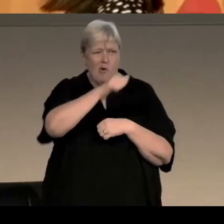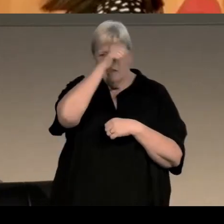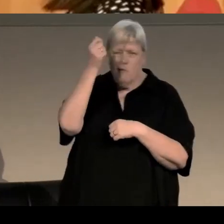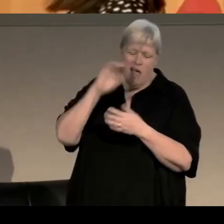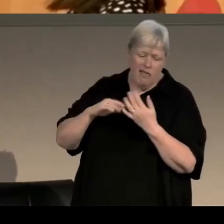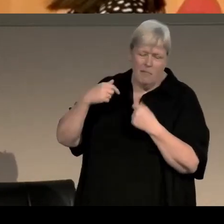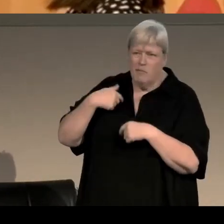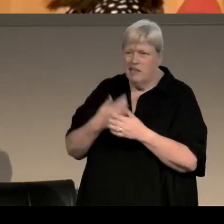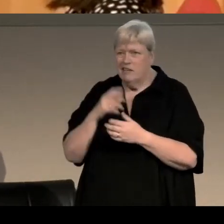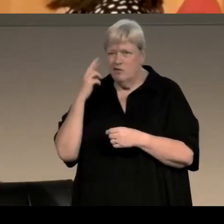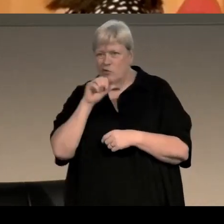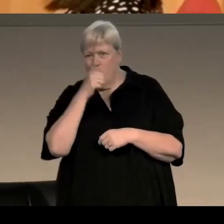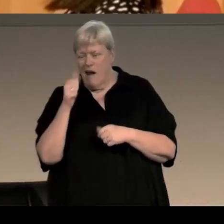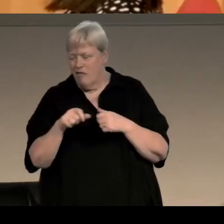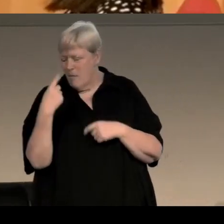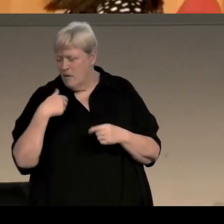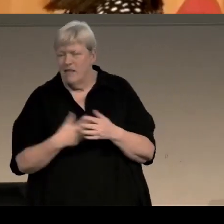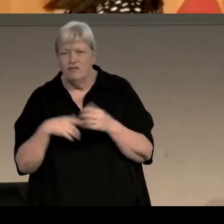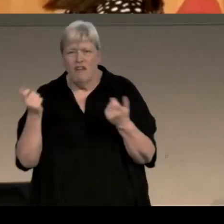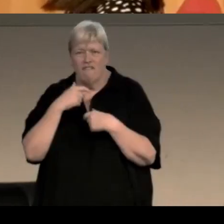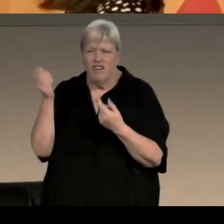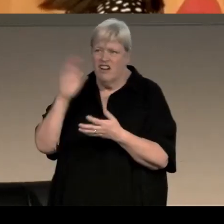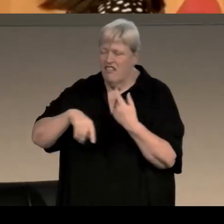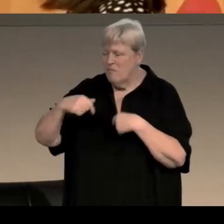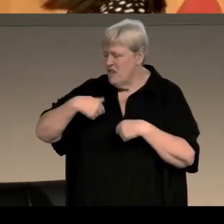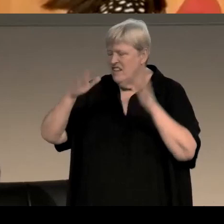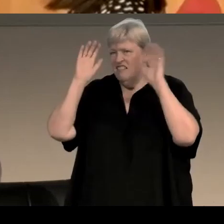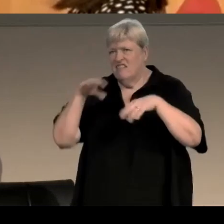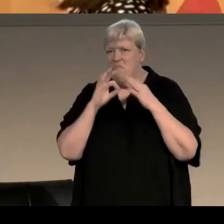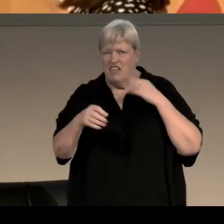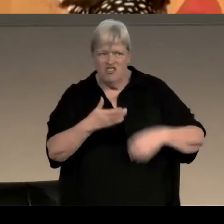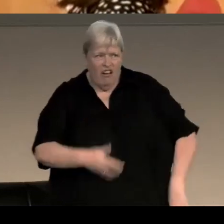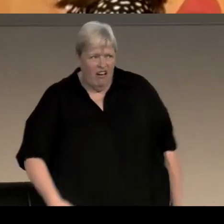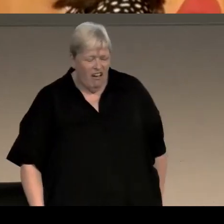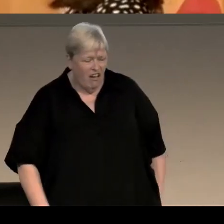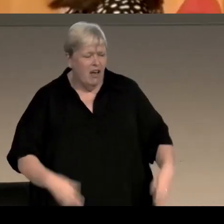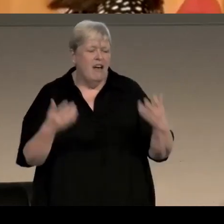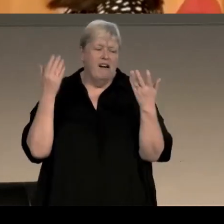she's funnier than me she's better at computer games than me what a bitch," you know, and so